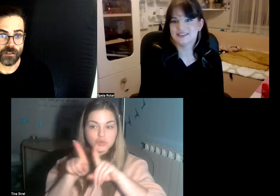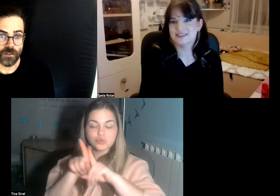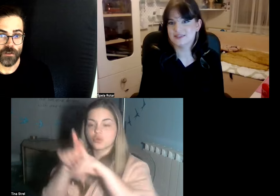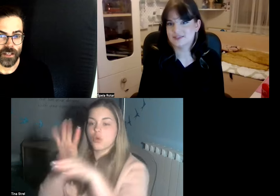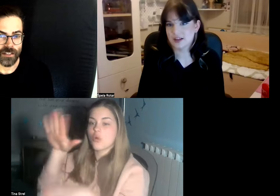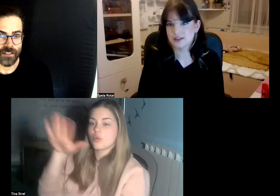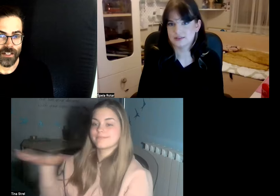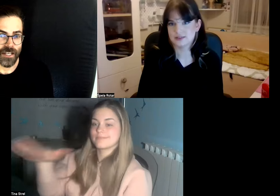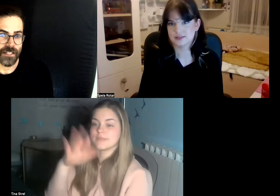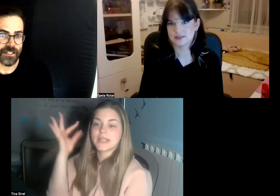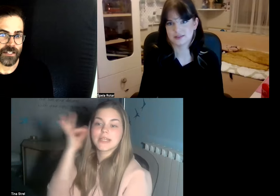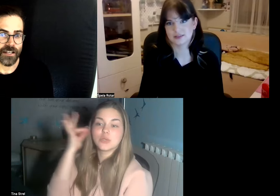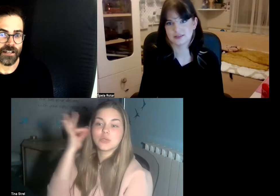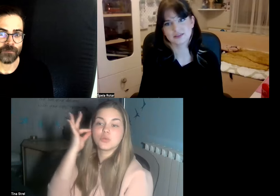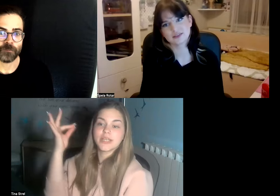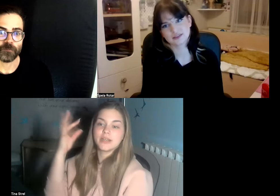when you think no yes